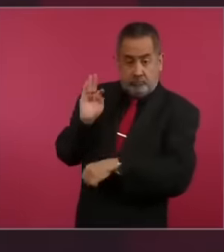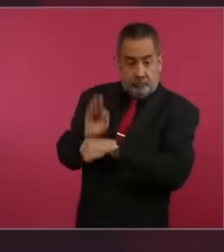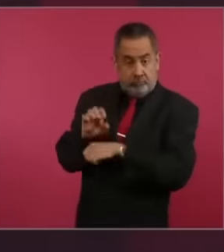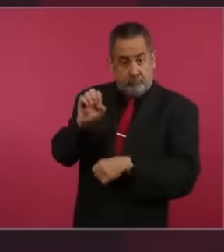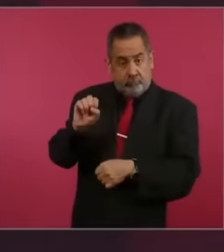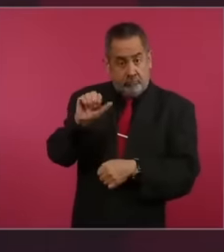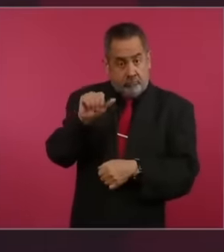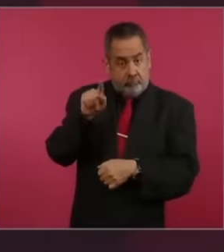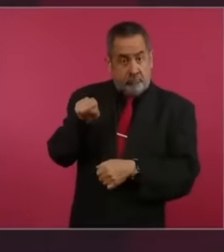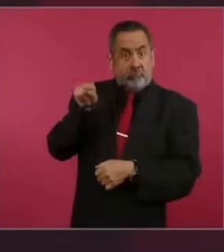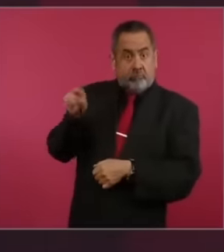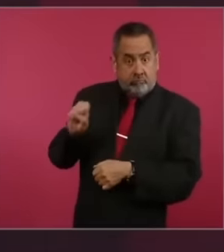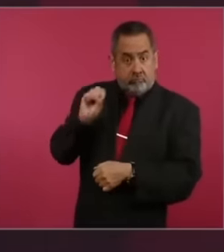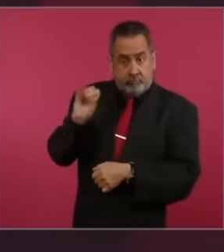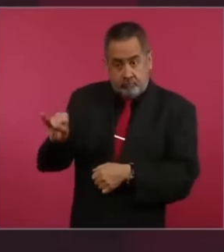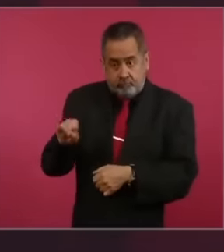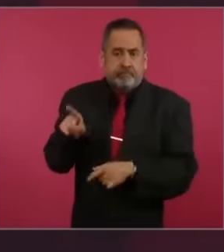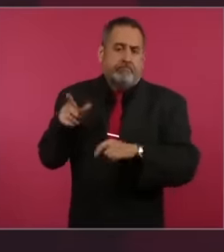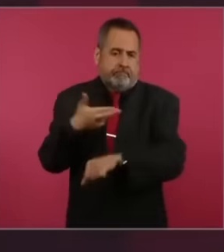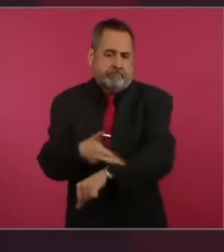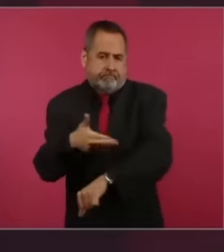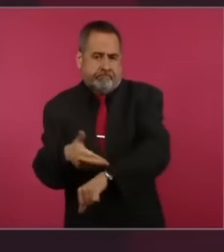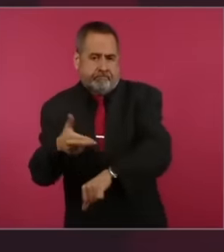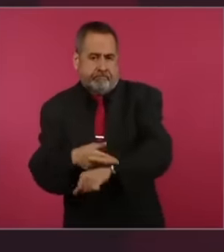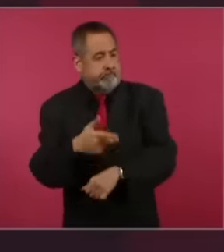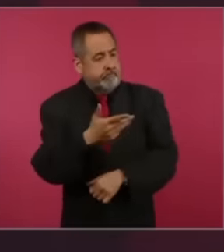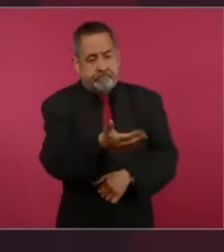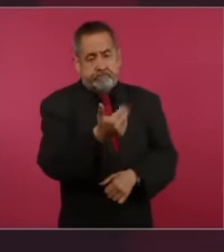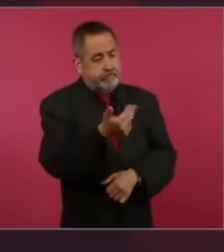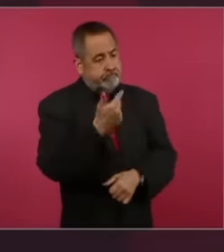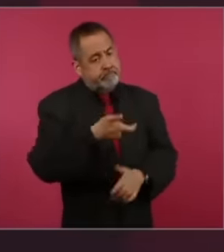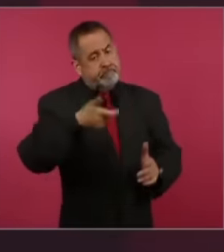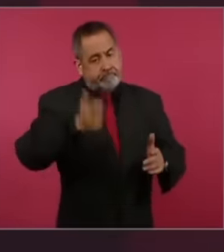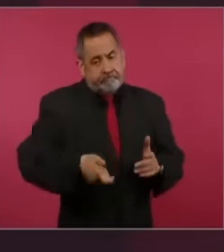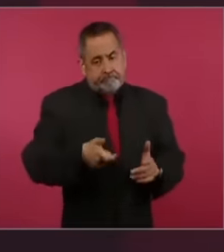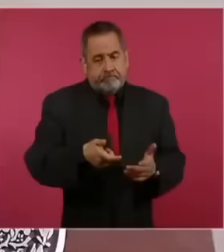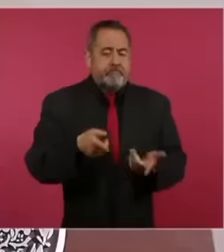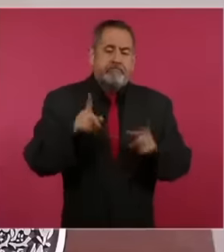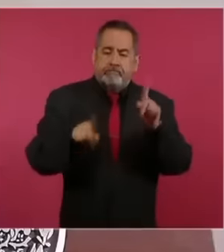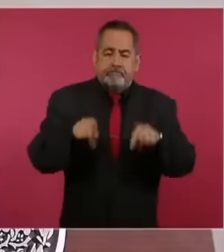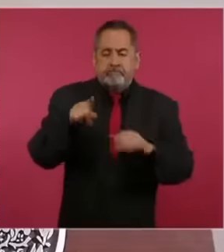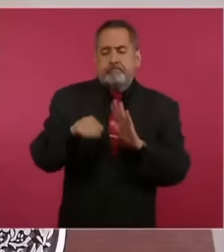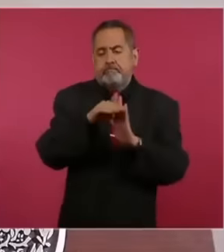the administrative execution procedures that are included in the